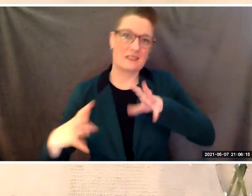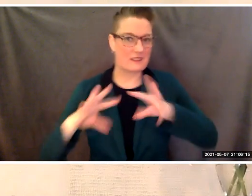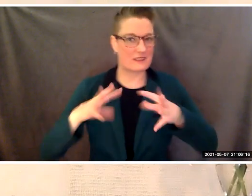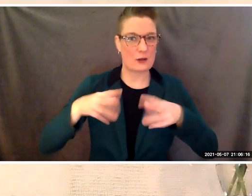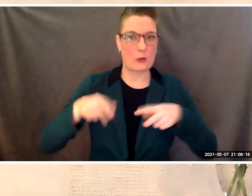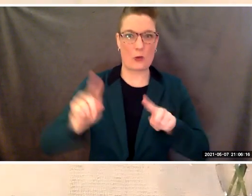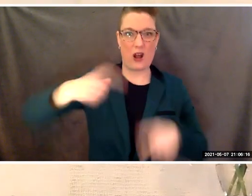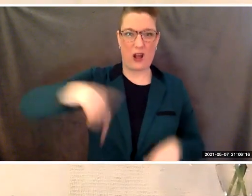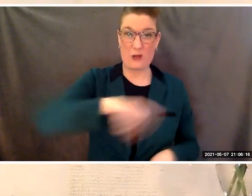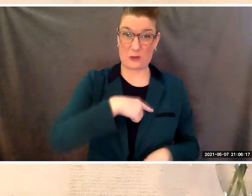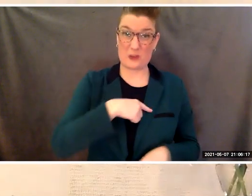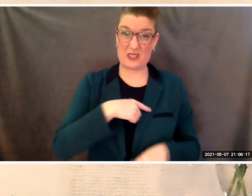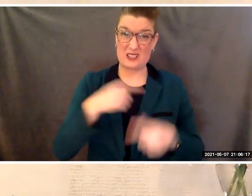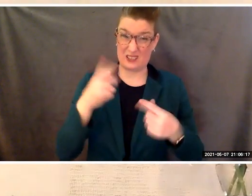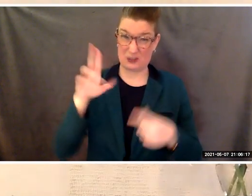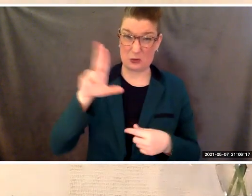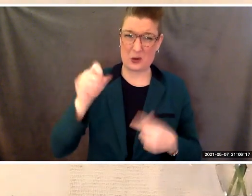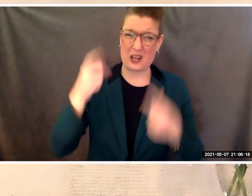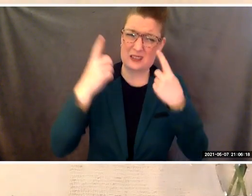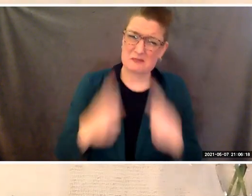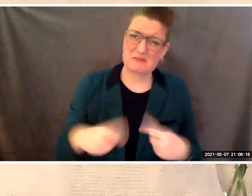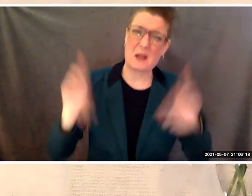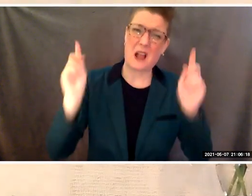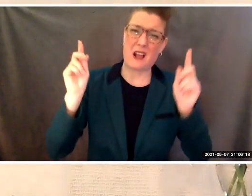in a long over due moment